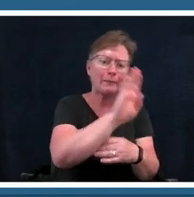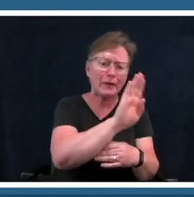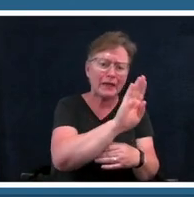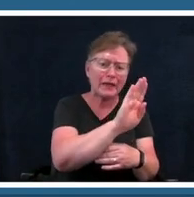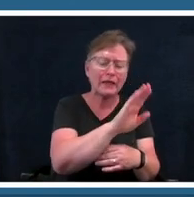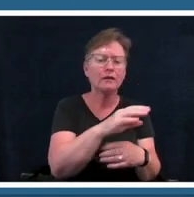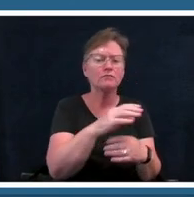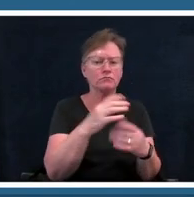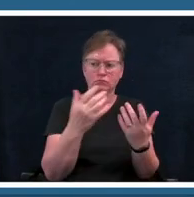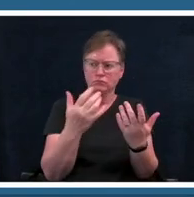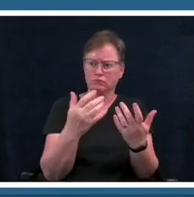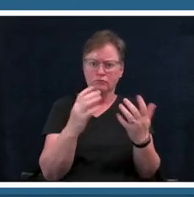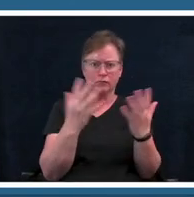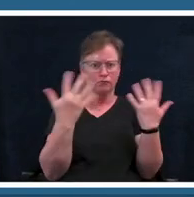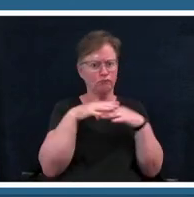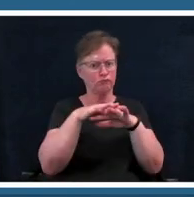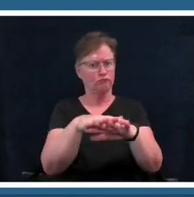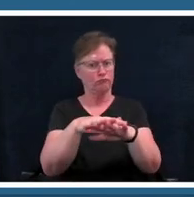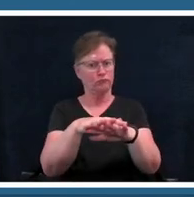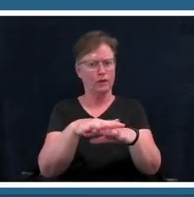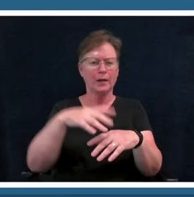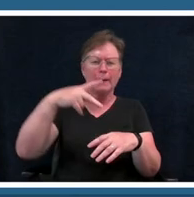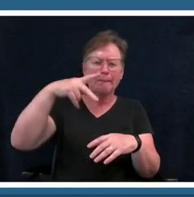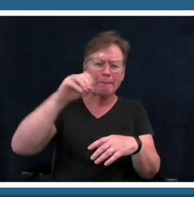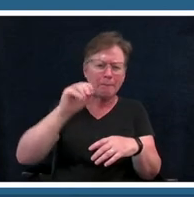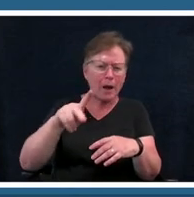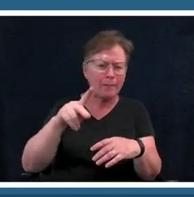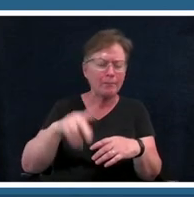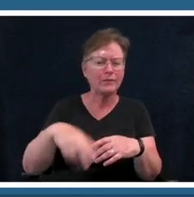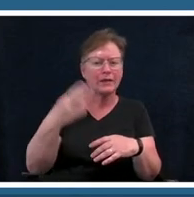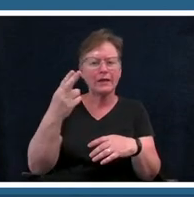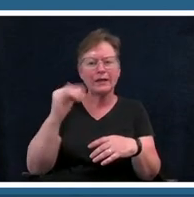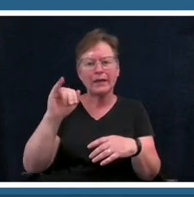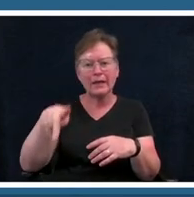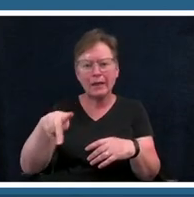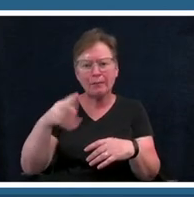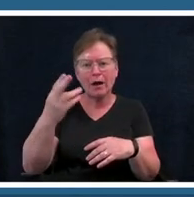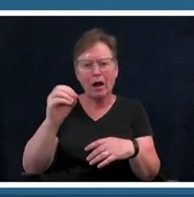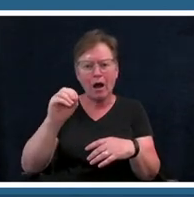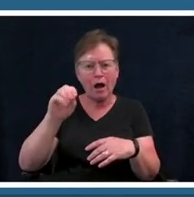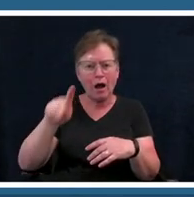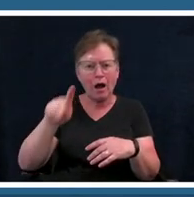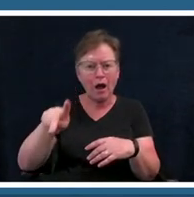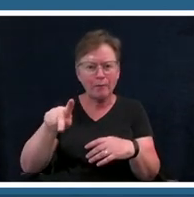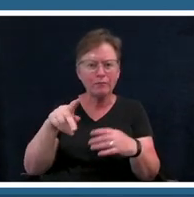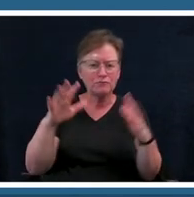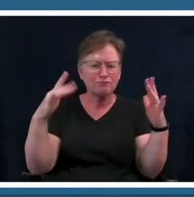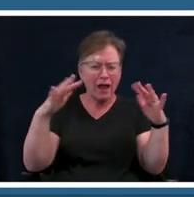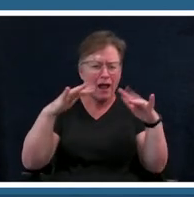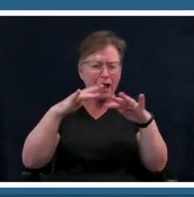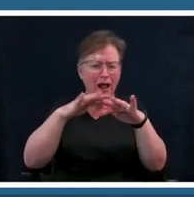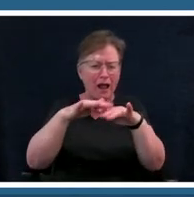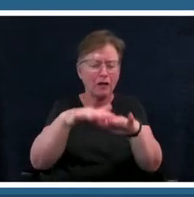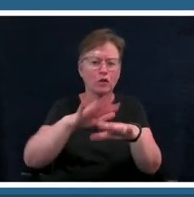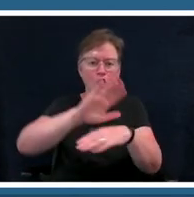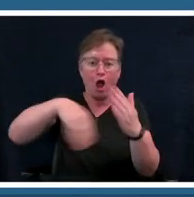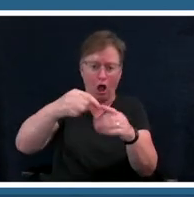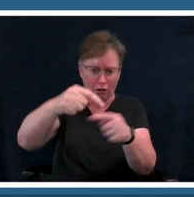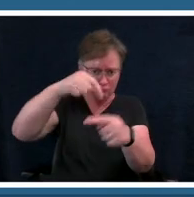blended with pop blended with hip hop um it all started from from the blues and